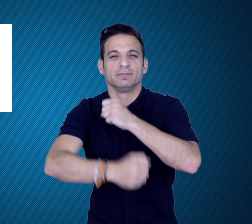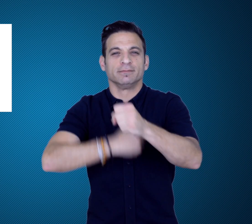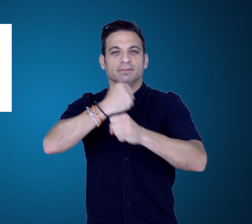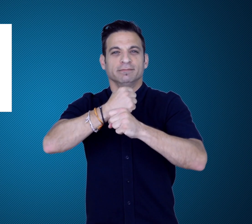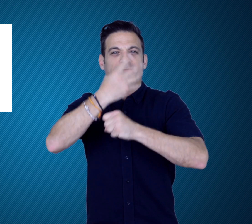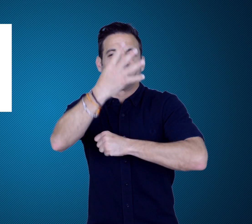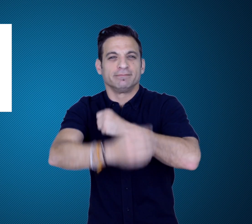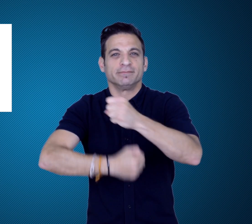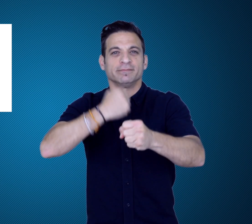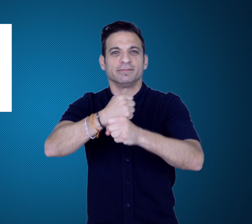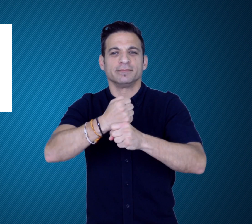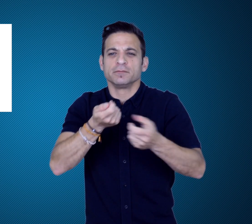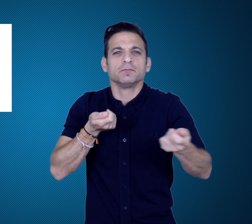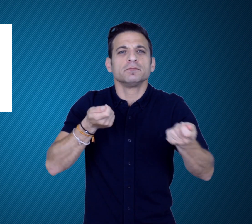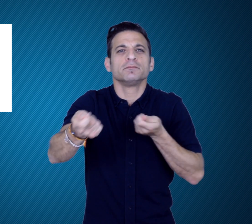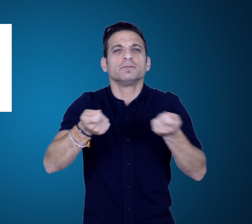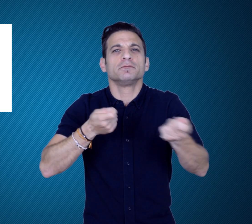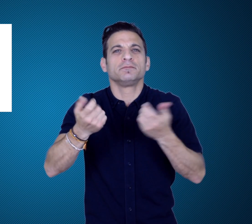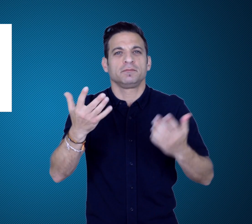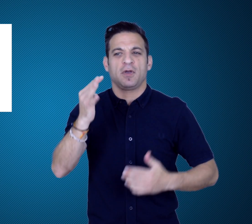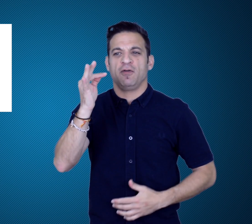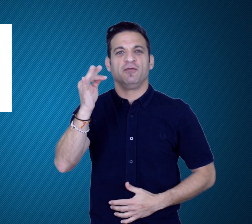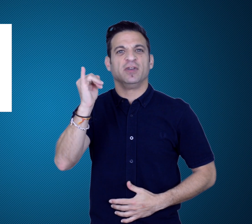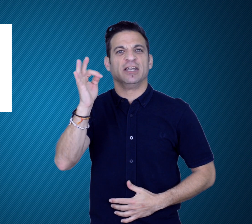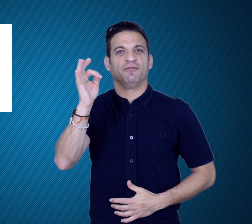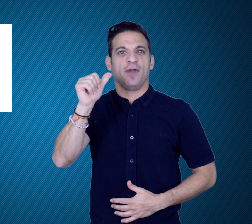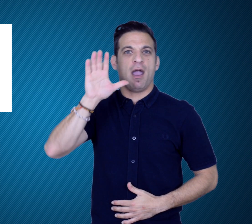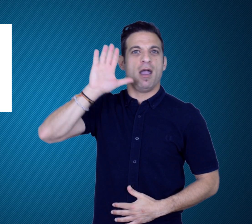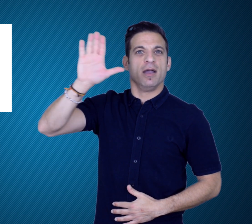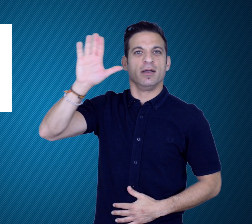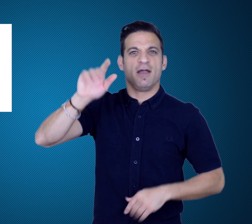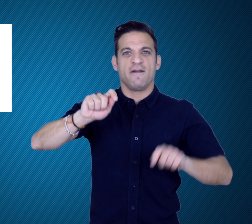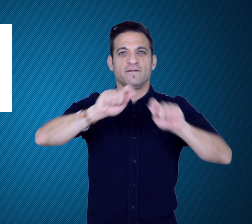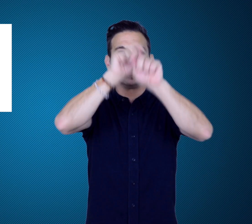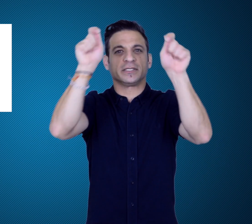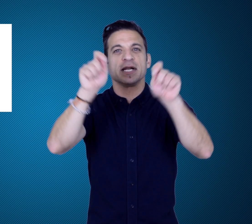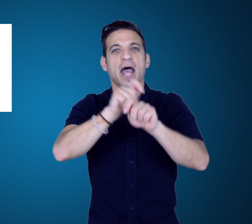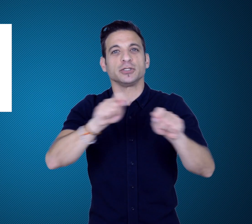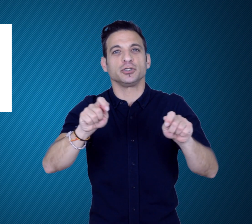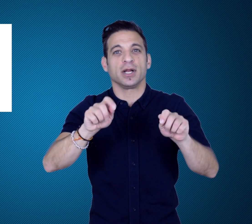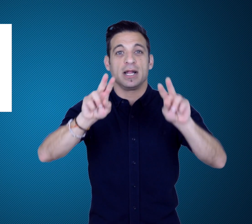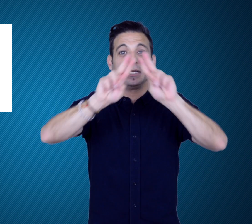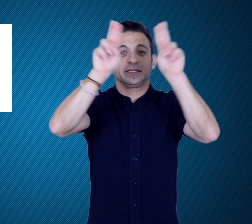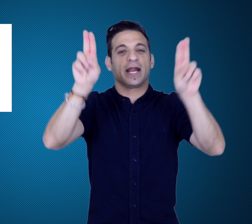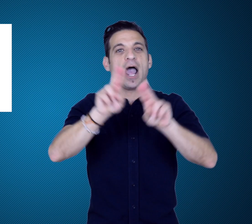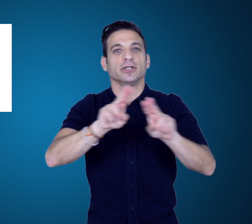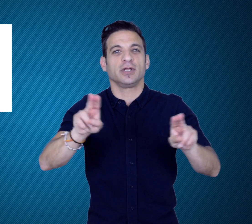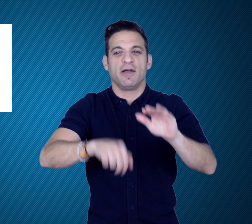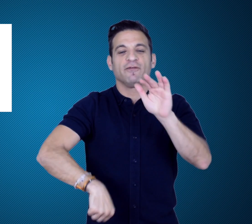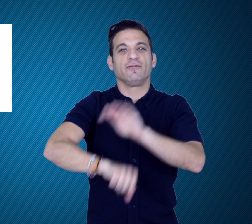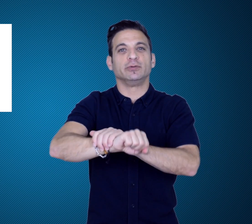(Fédération Internationale de Football Association)